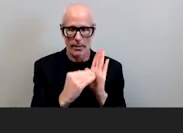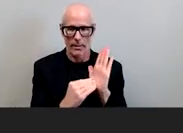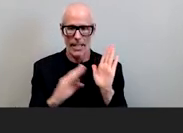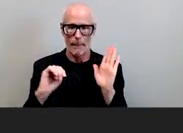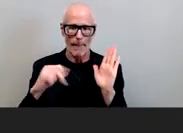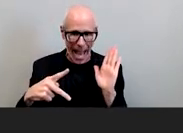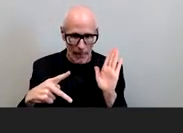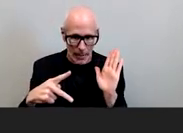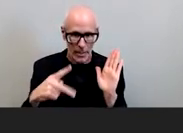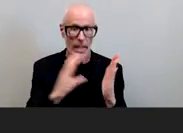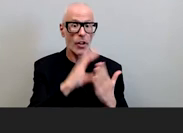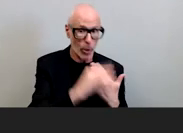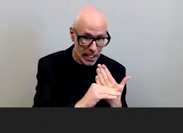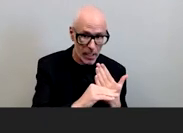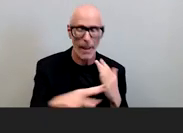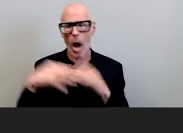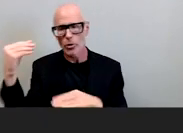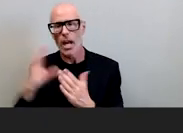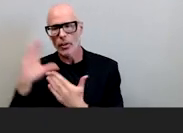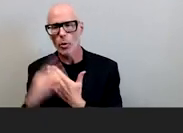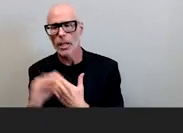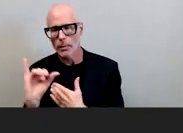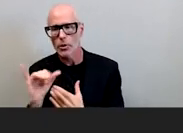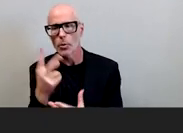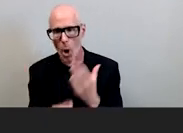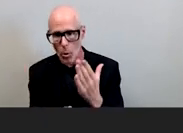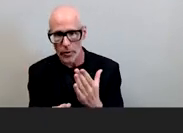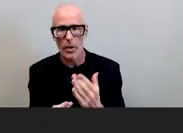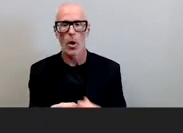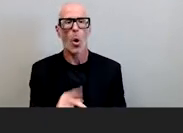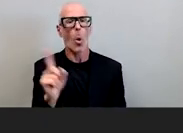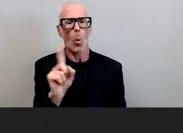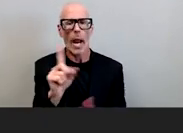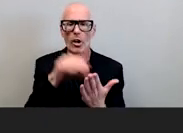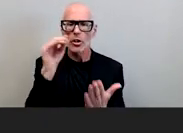and in the co curriculum where do students learn about race